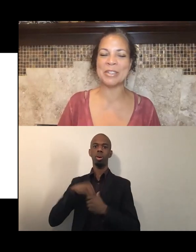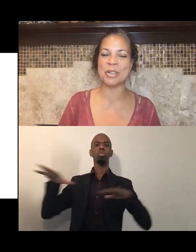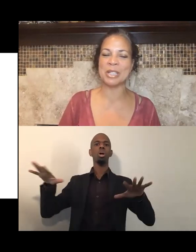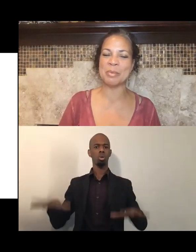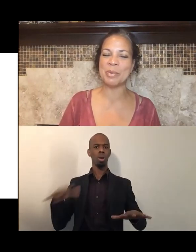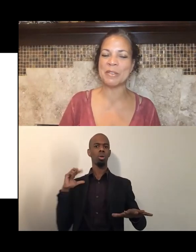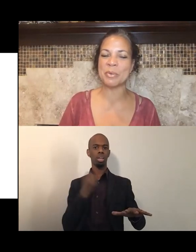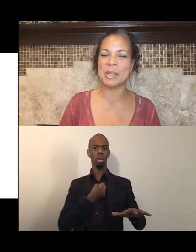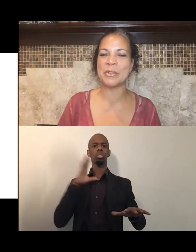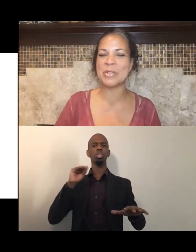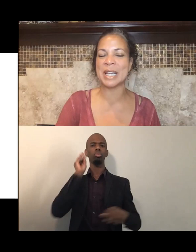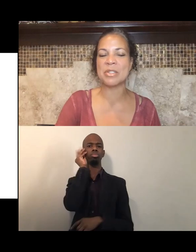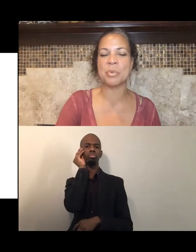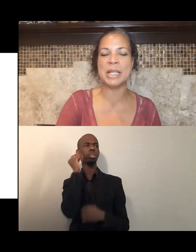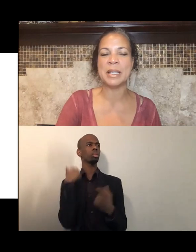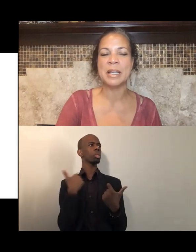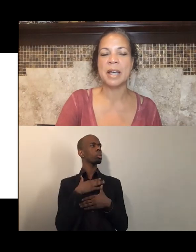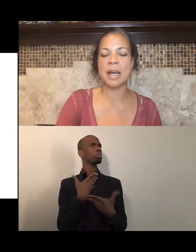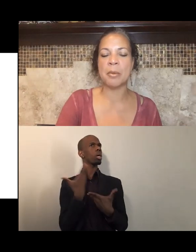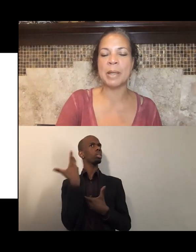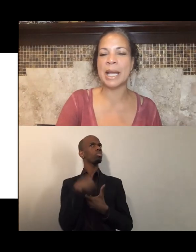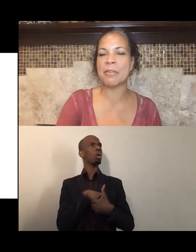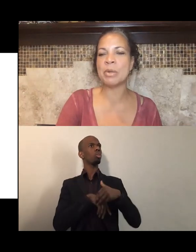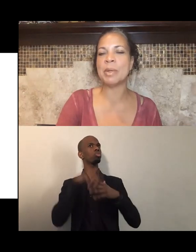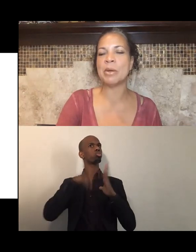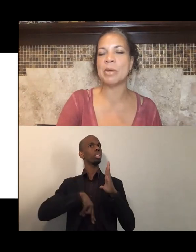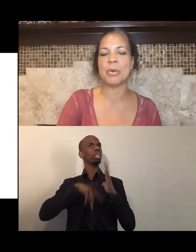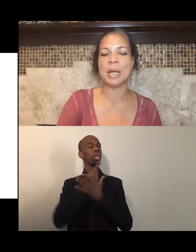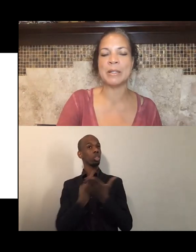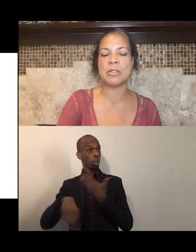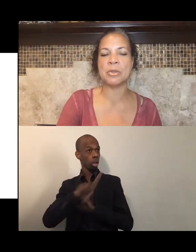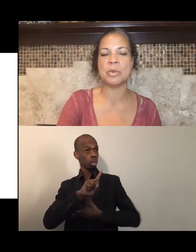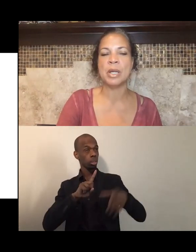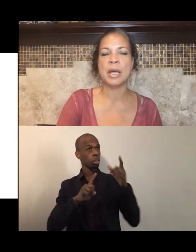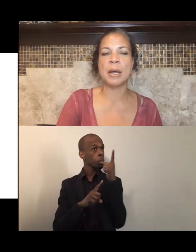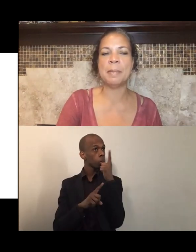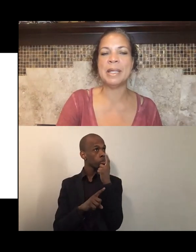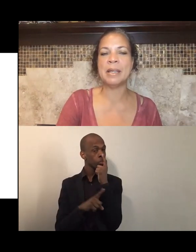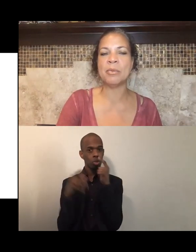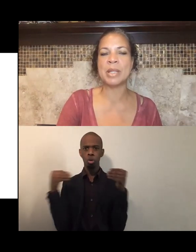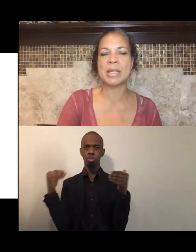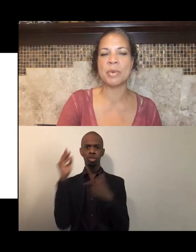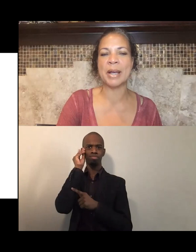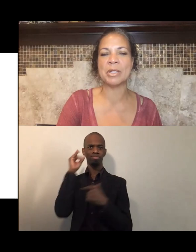you're gonna be one of the readers next week. But every week we're going to begin with this grounding,